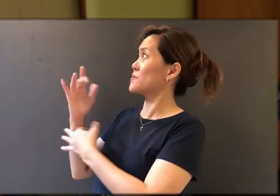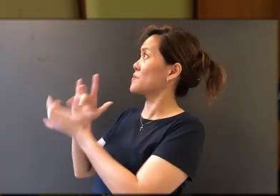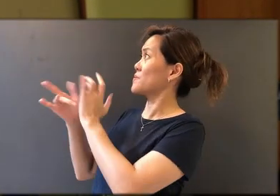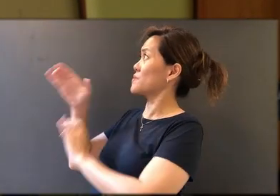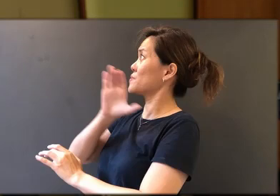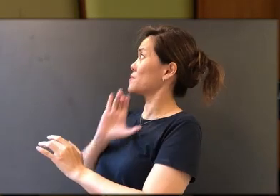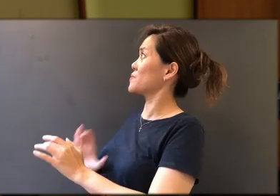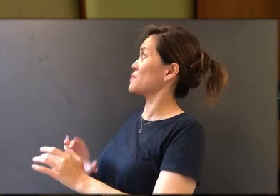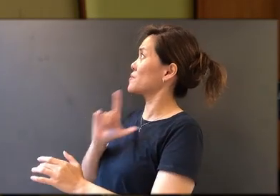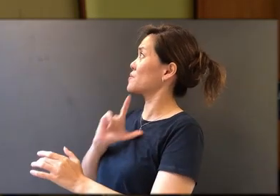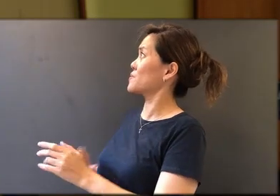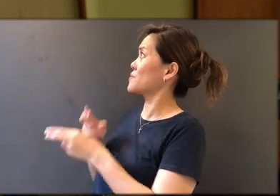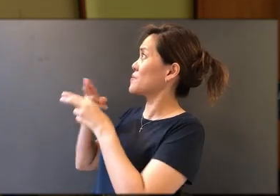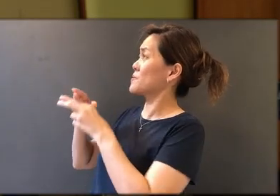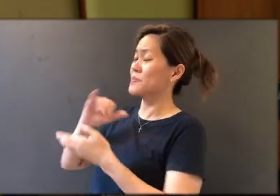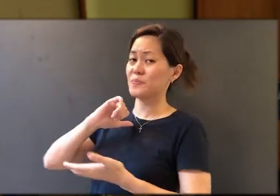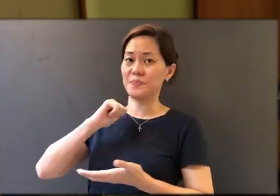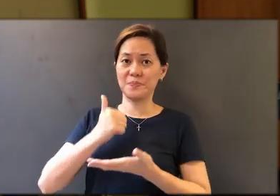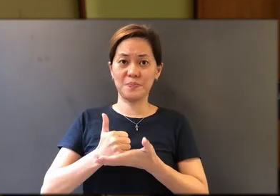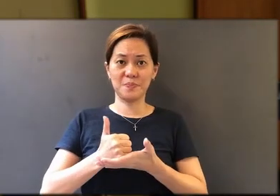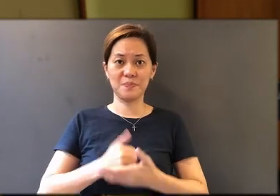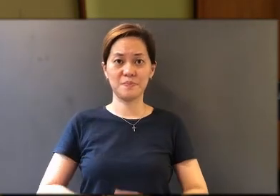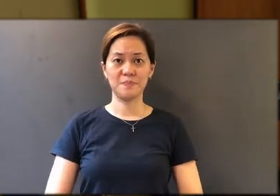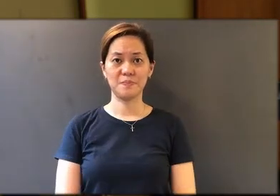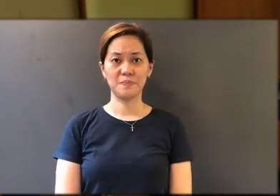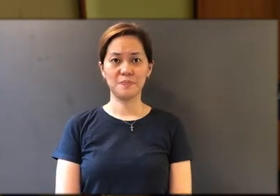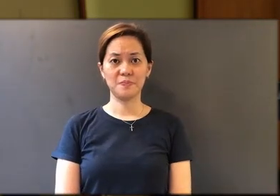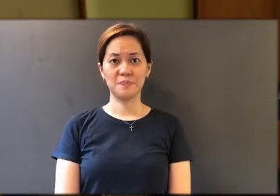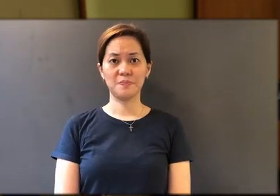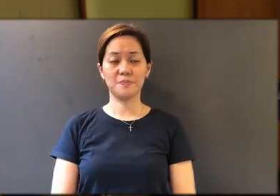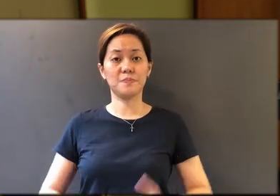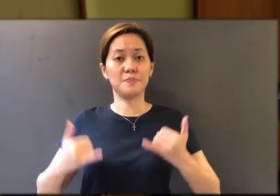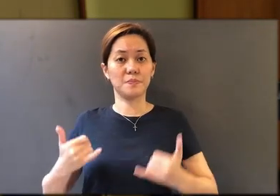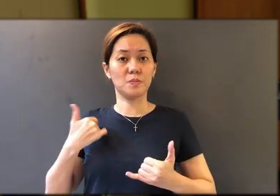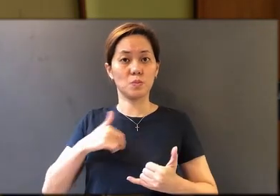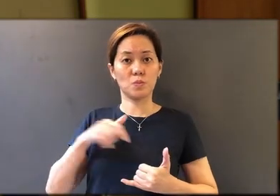our Lord, amen. We will now partake of the Holy